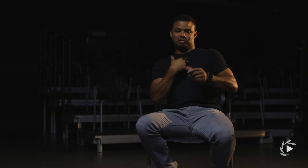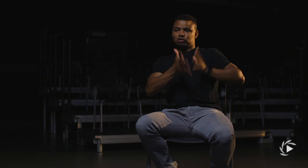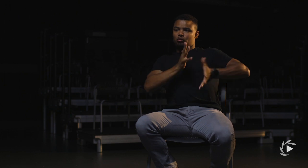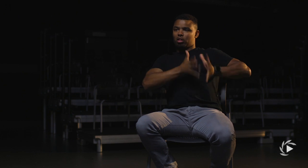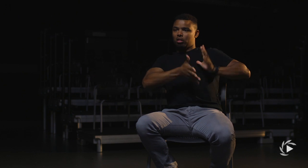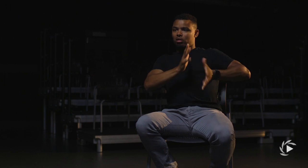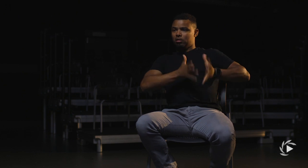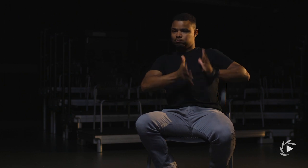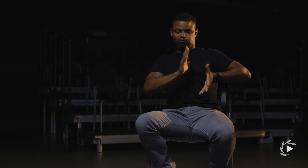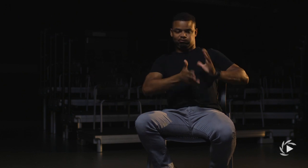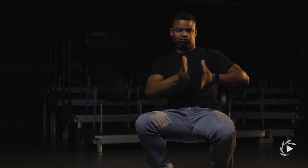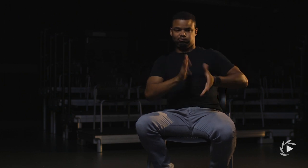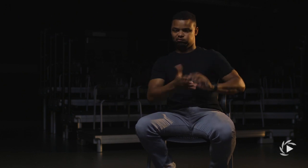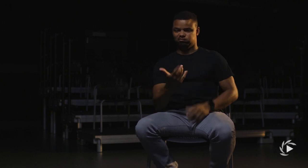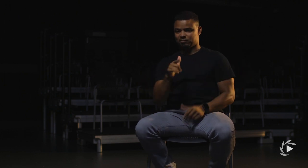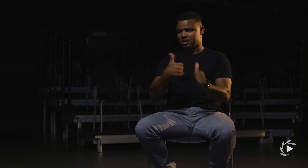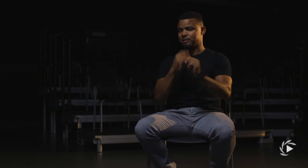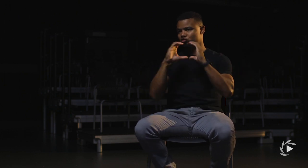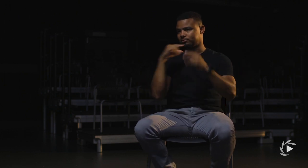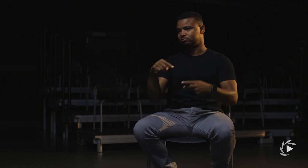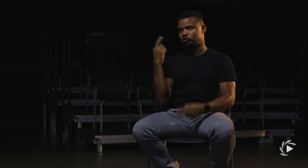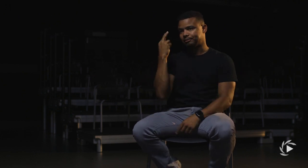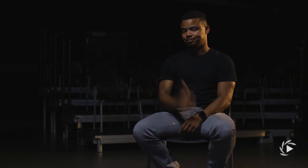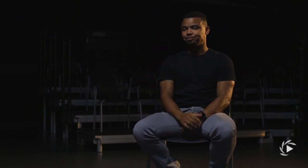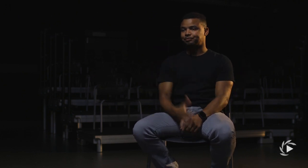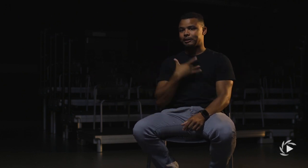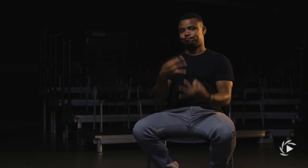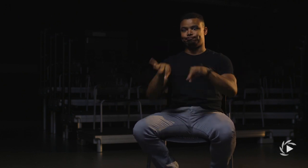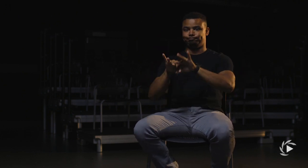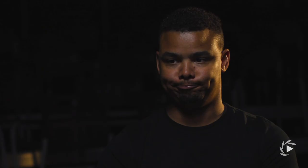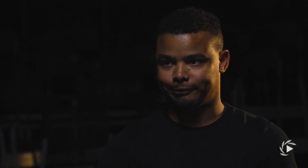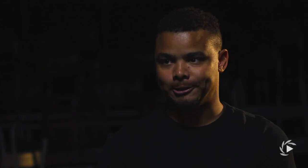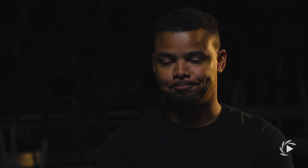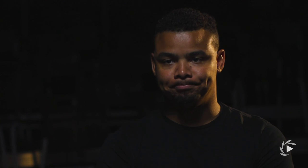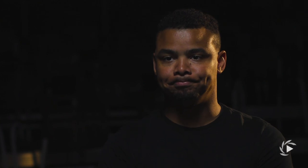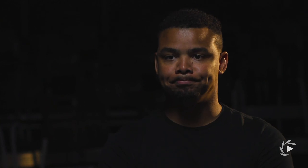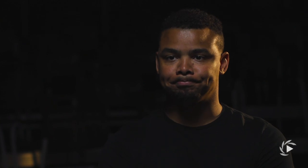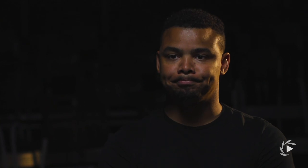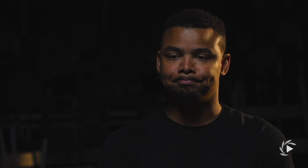and we don't speak the same language, we don't use the same language, it's really a backup method of communication.